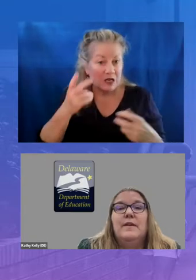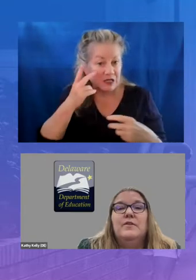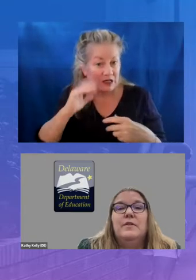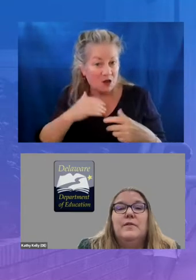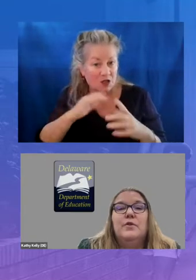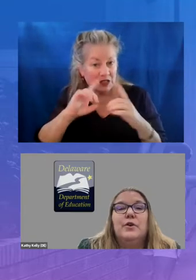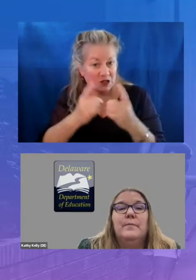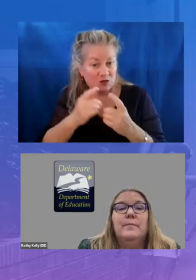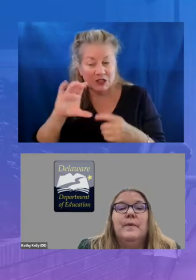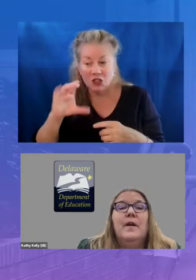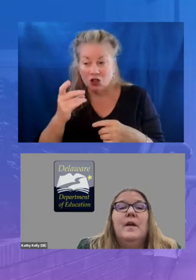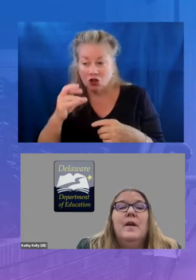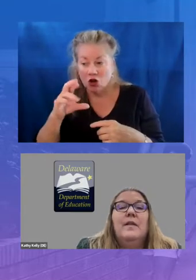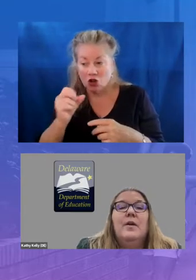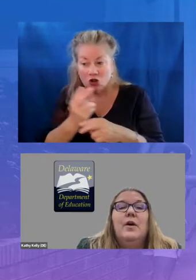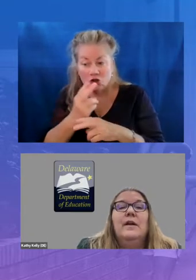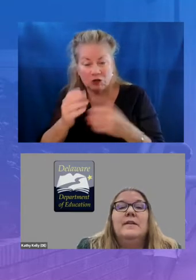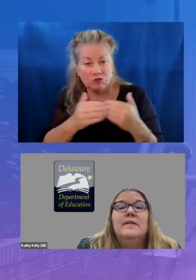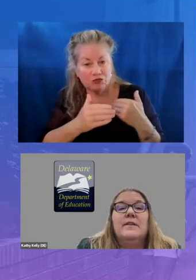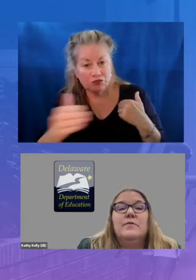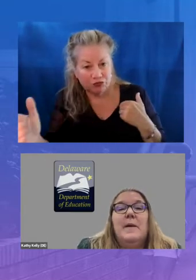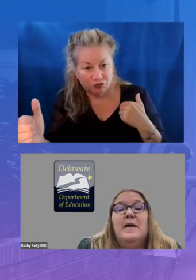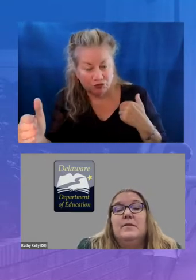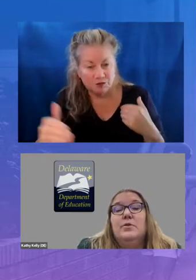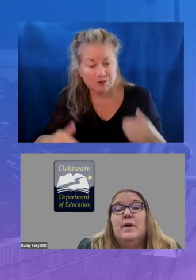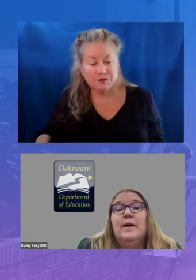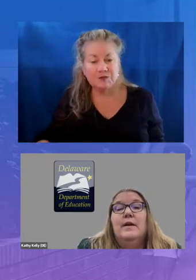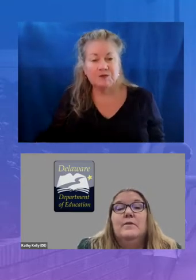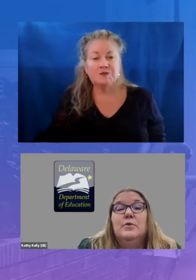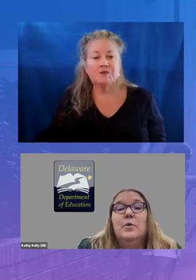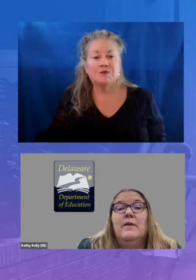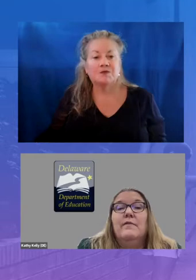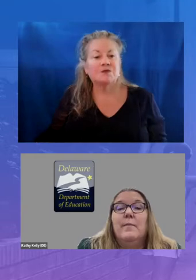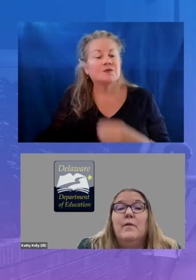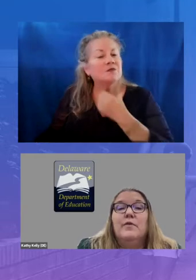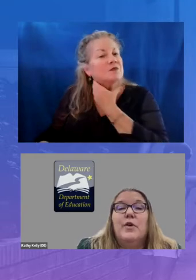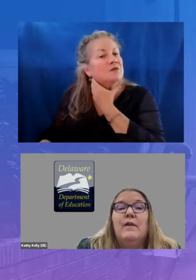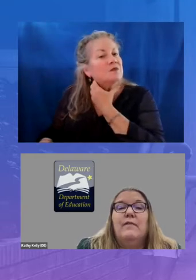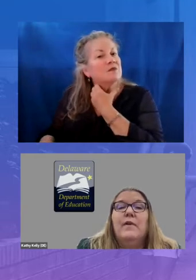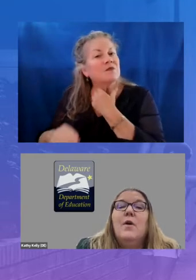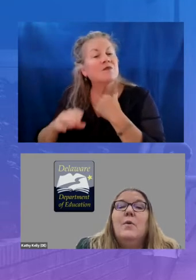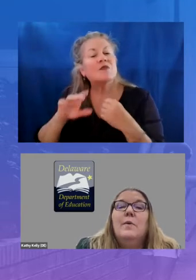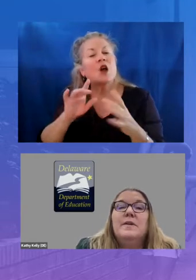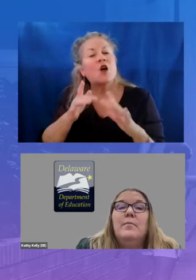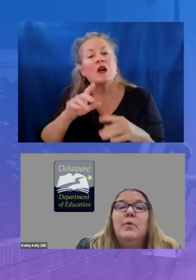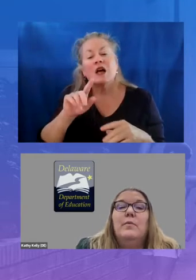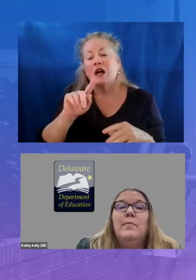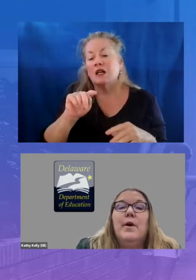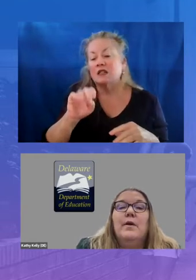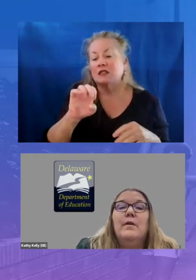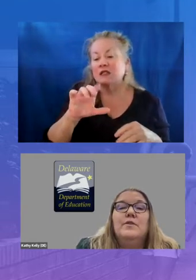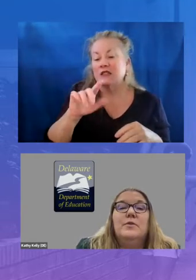into the future the online text repository sora from overdrive was an important part of student